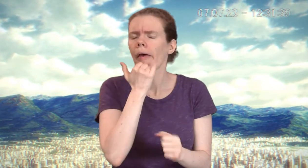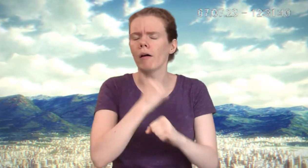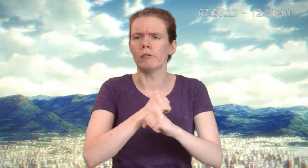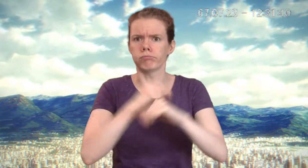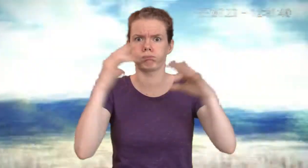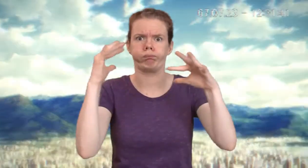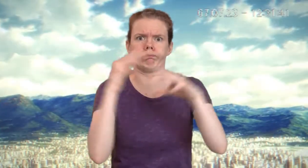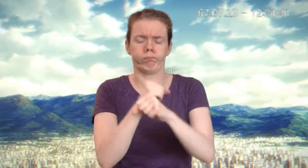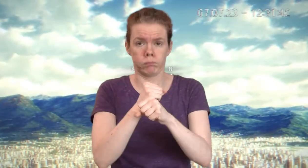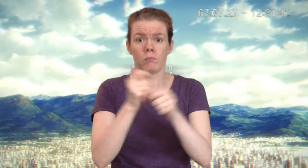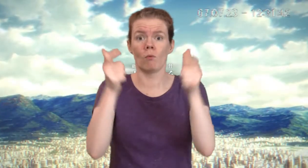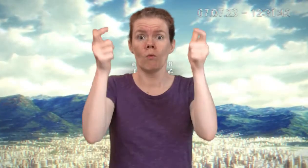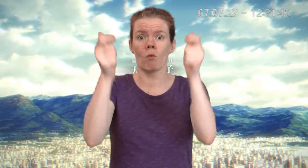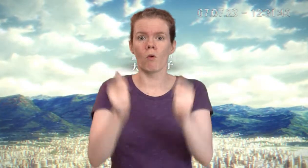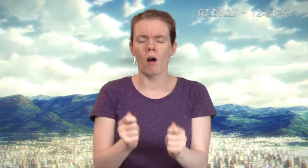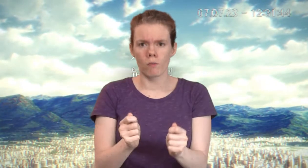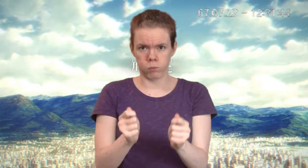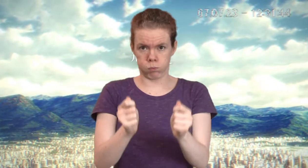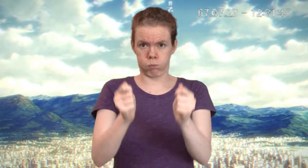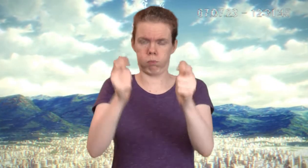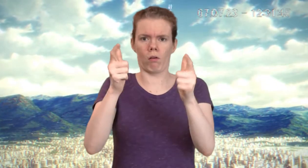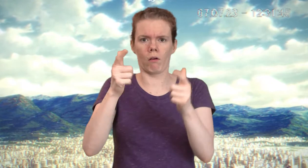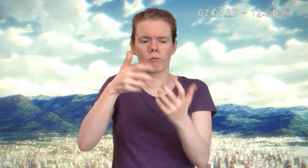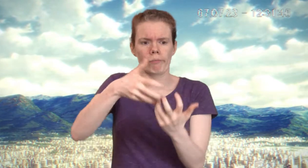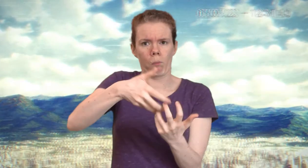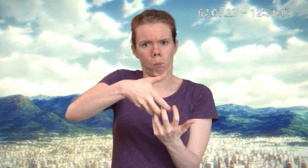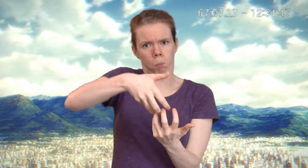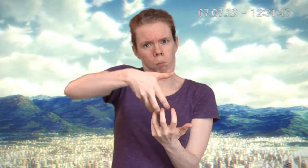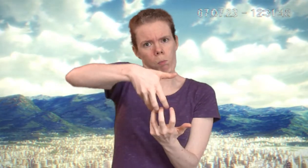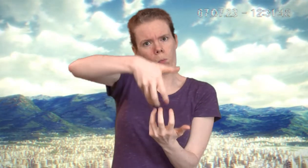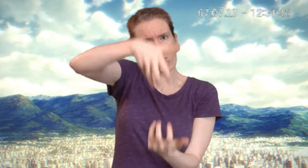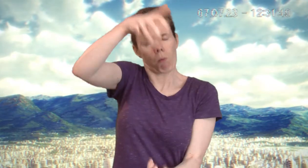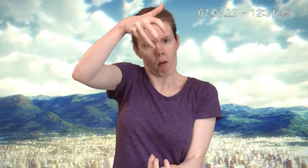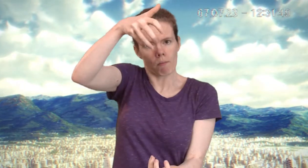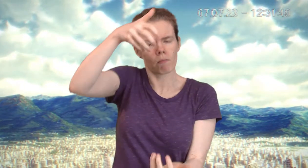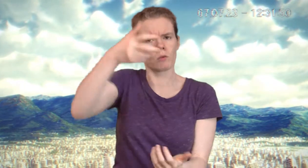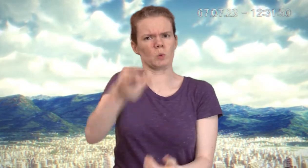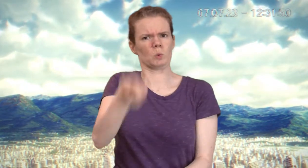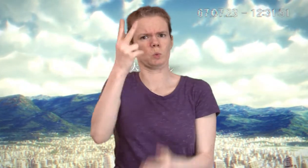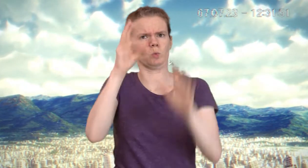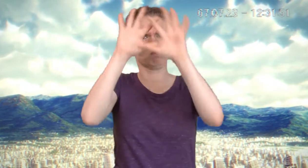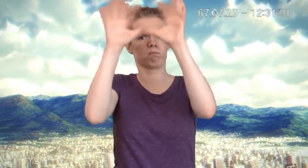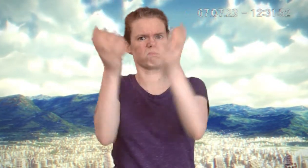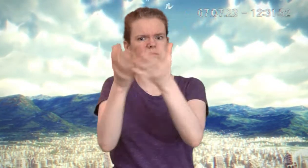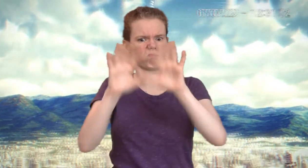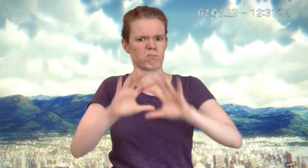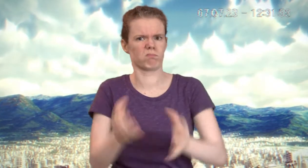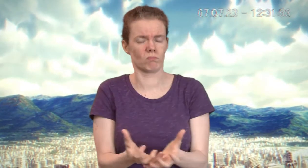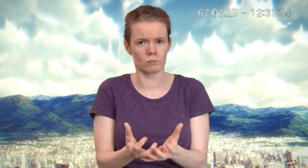The experiment malfunctioned, splitting gravity into opposing forces.